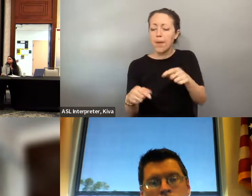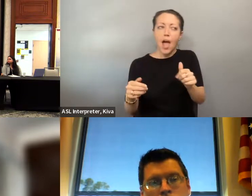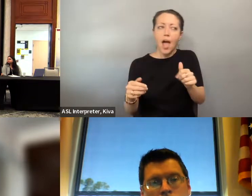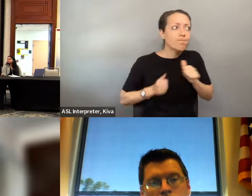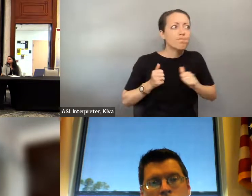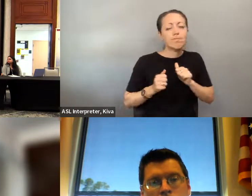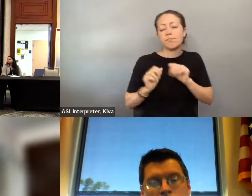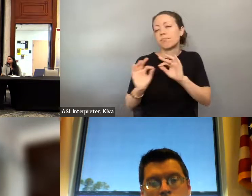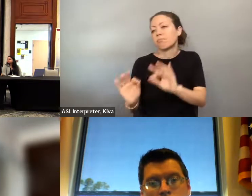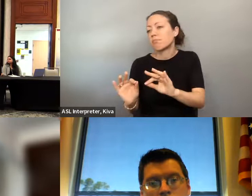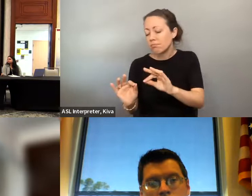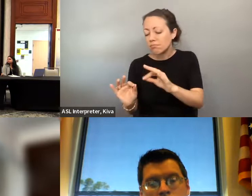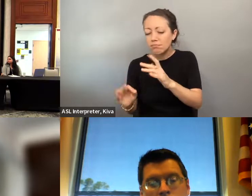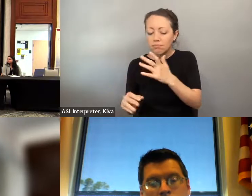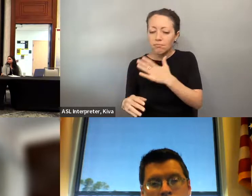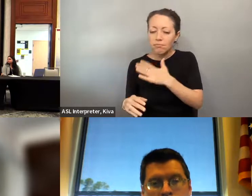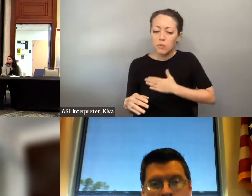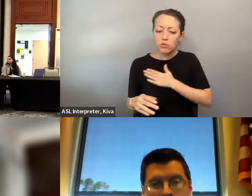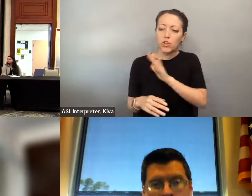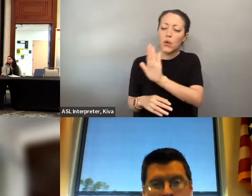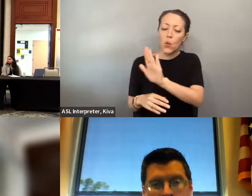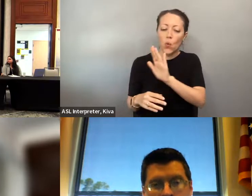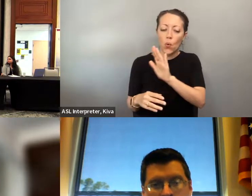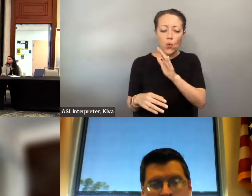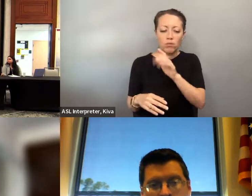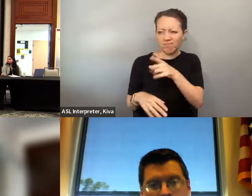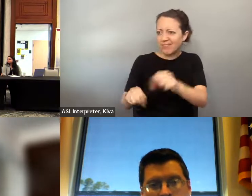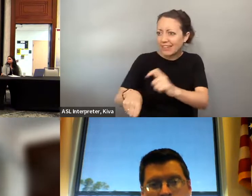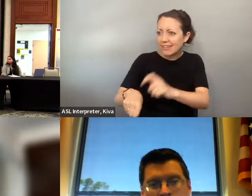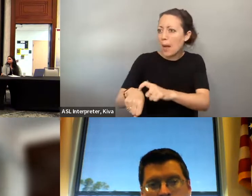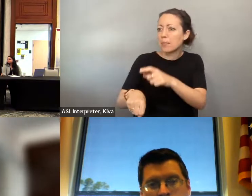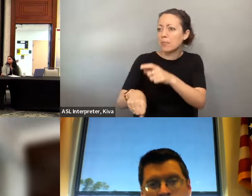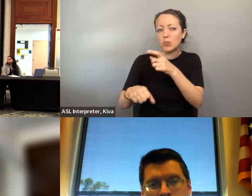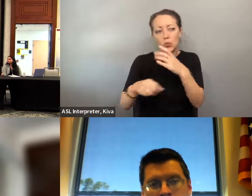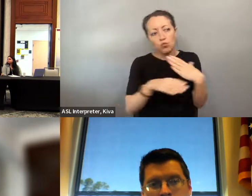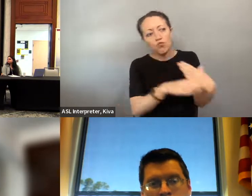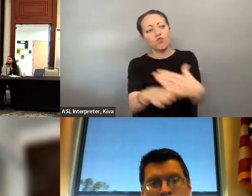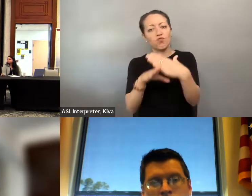appreciate, you know, you mentioning your commitment to the disability community, you being here today and present and active